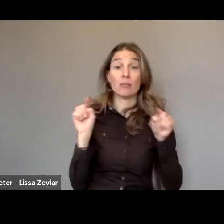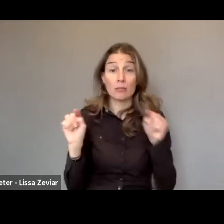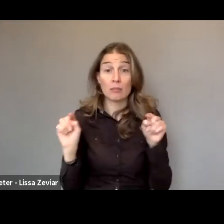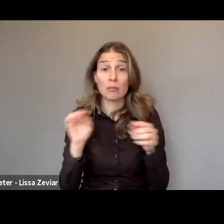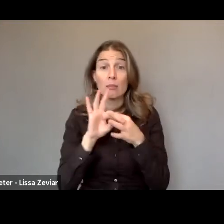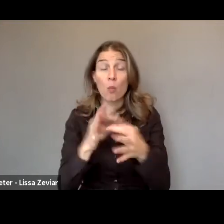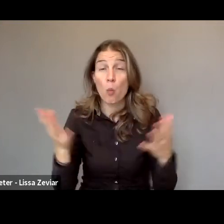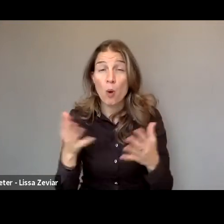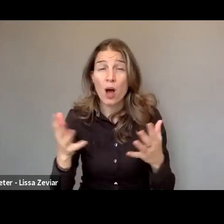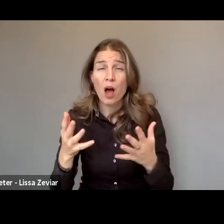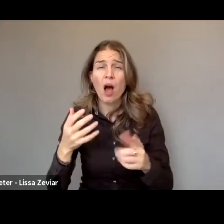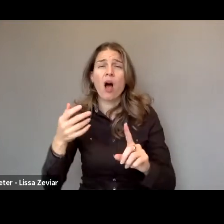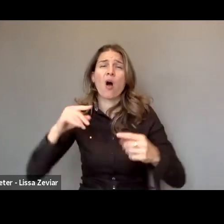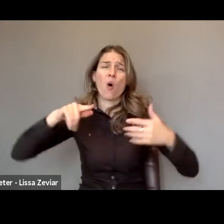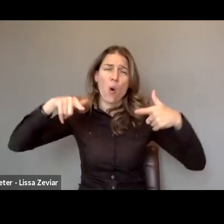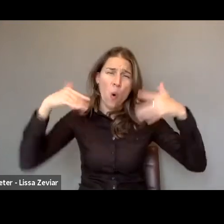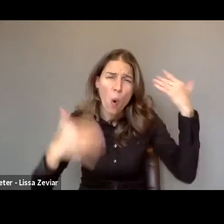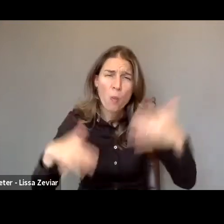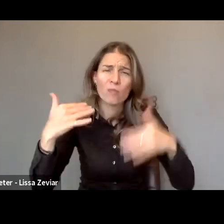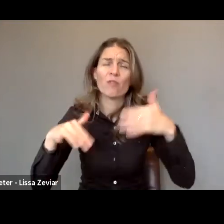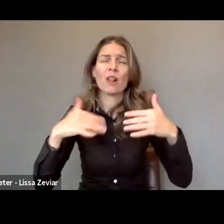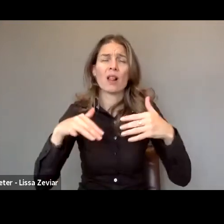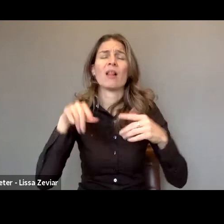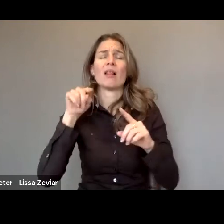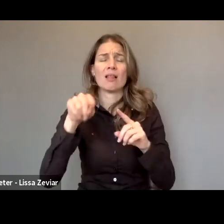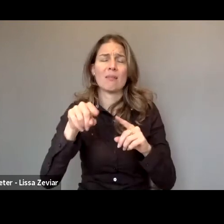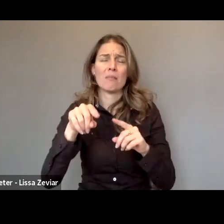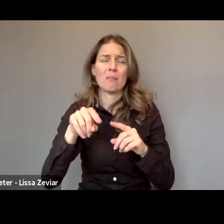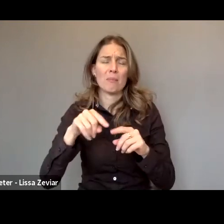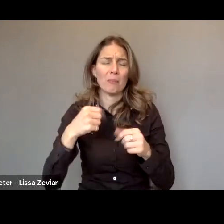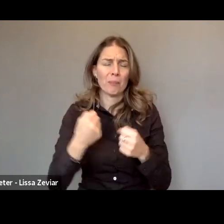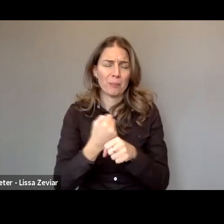And where, for example, forced abortion, forced sterilization,